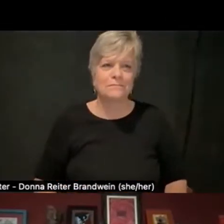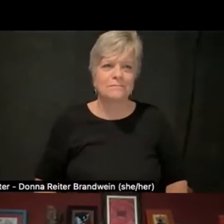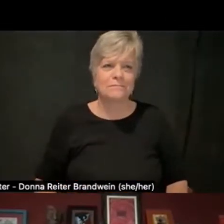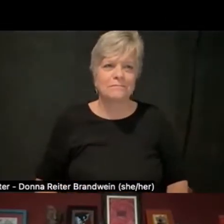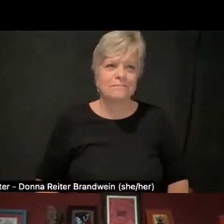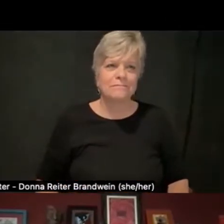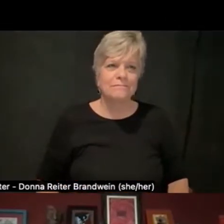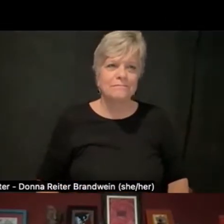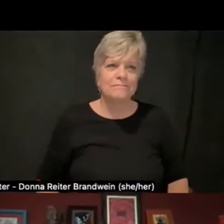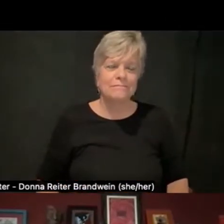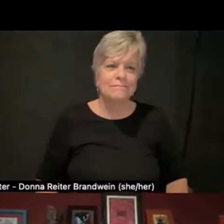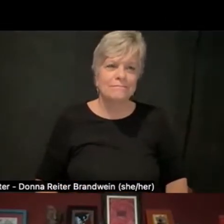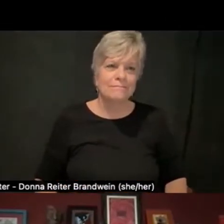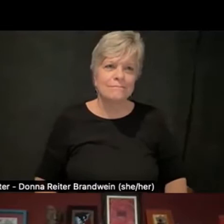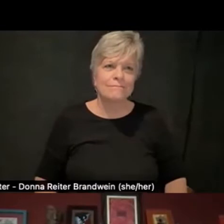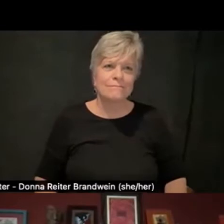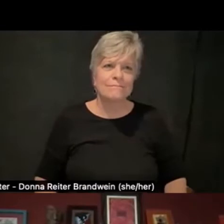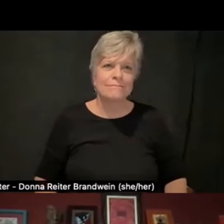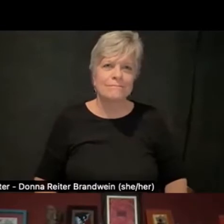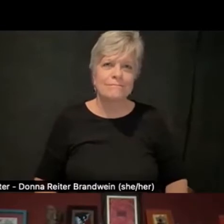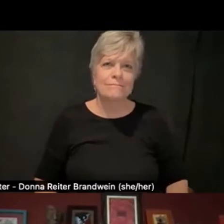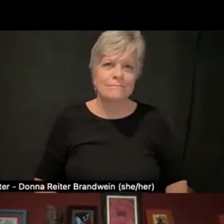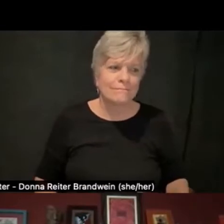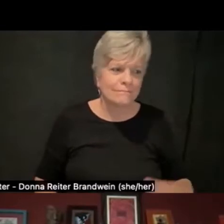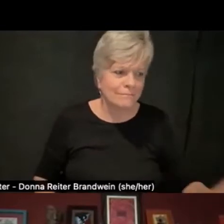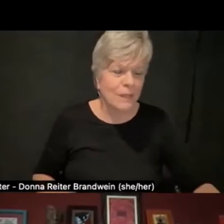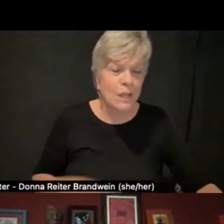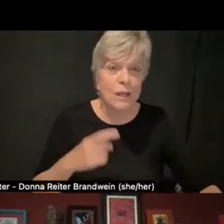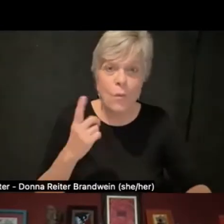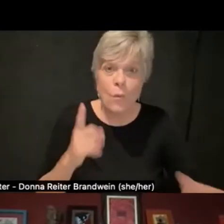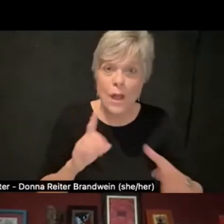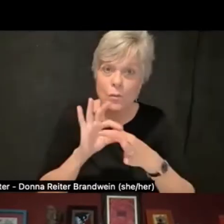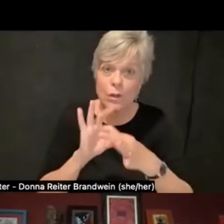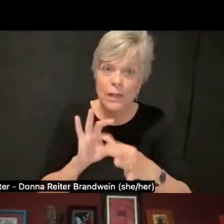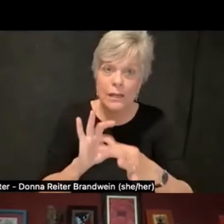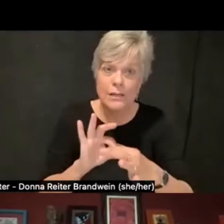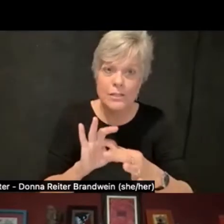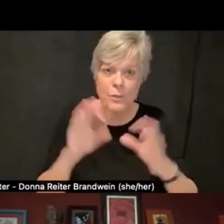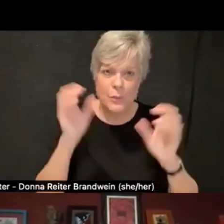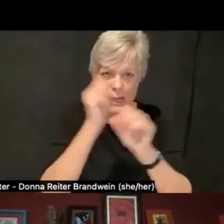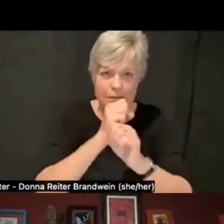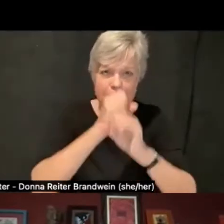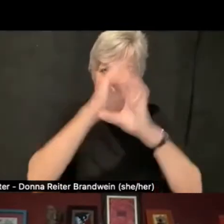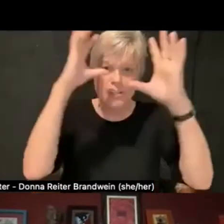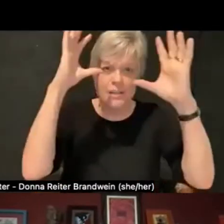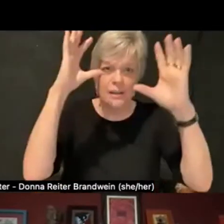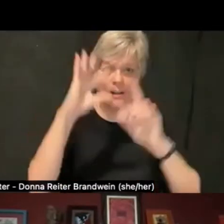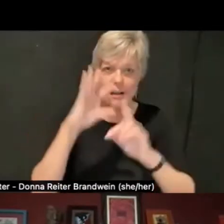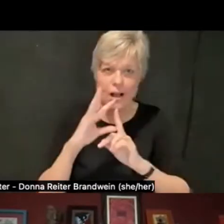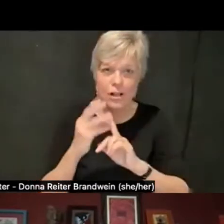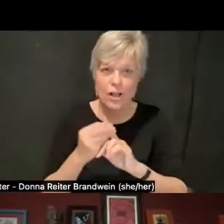So I guess when it comes to envisioning a culture of accessibility,